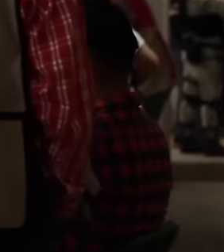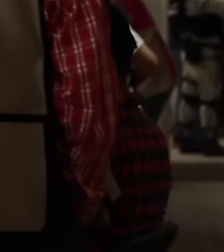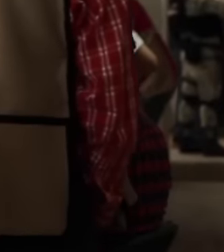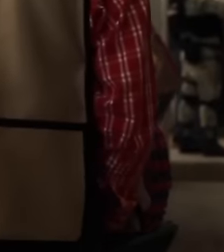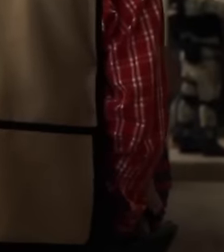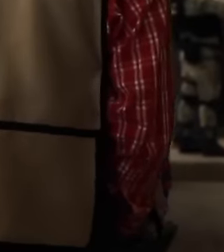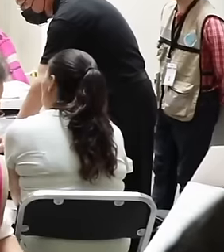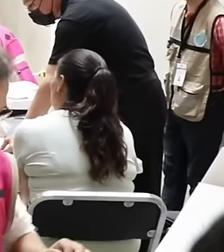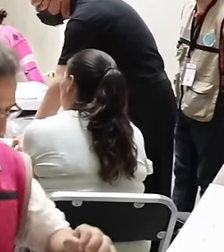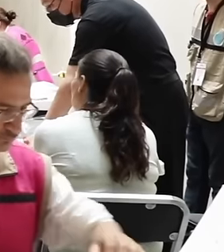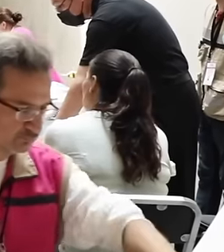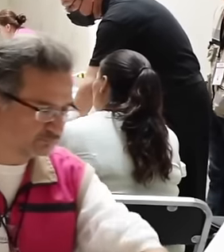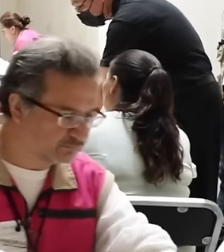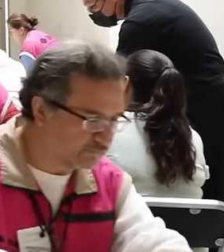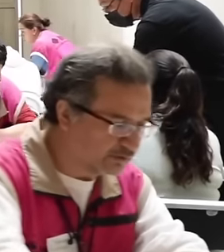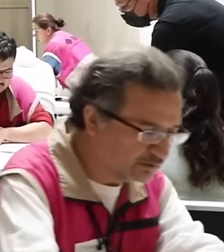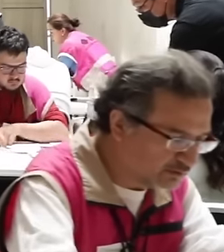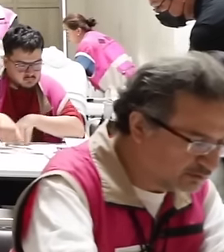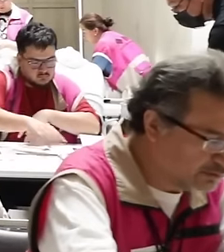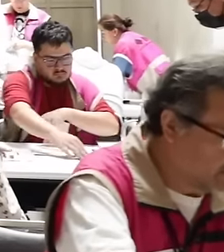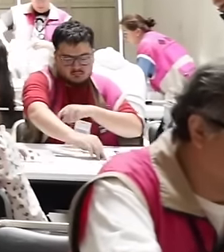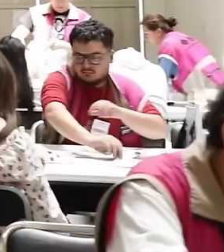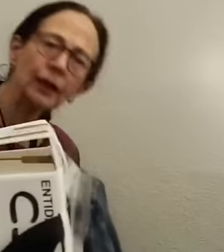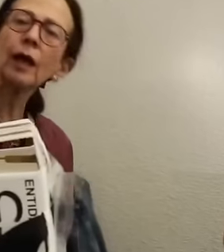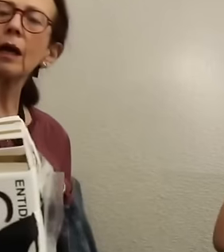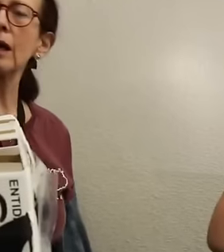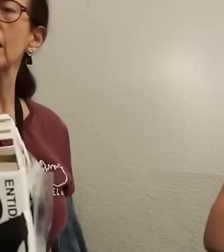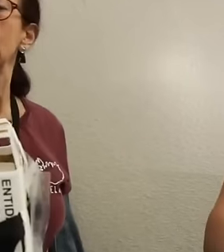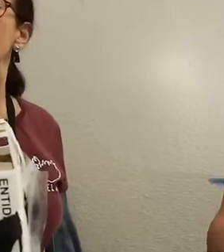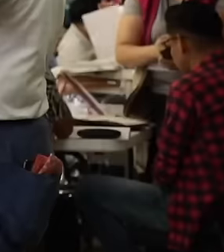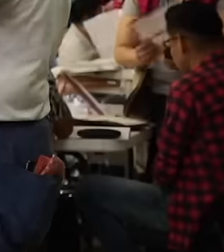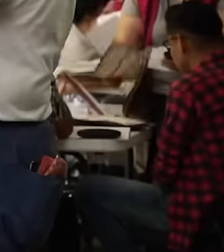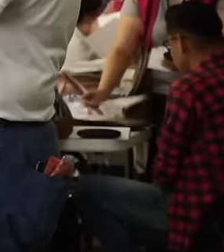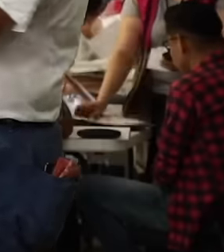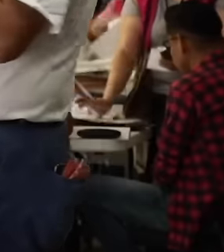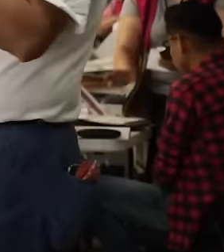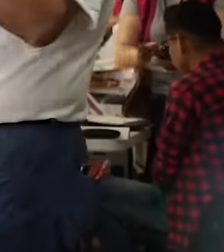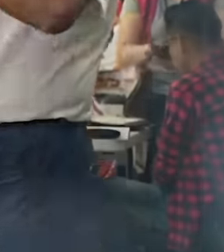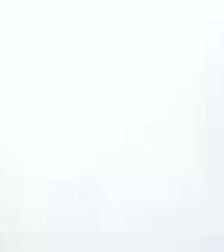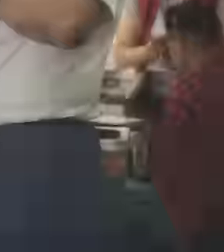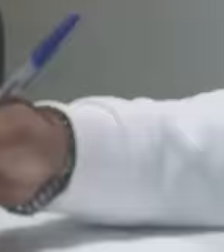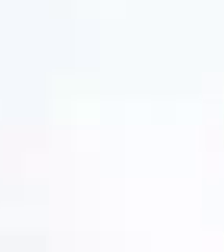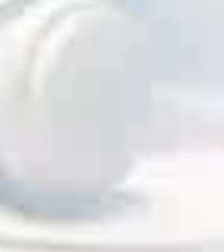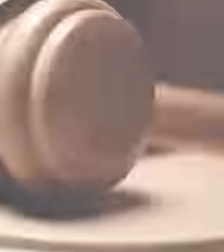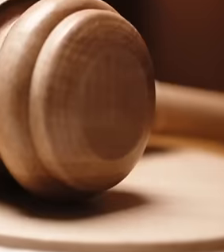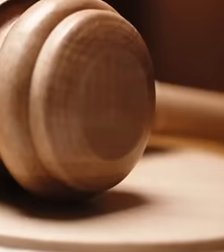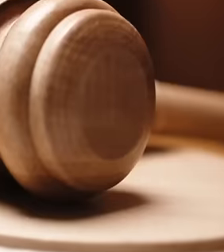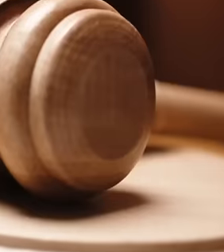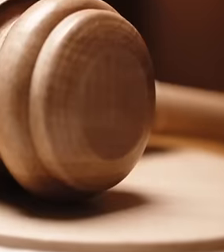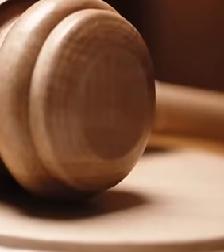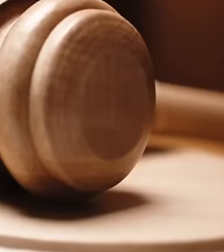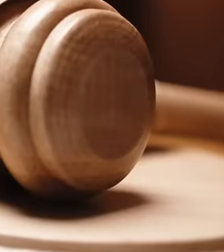the new judges, magistrates and ministers can be elected through popular vote